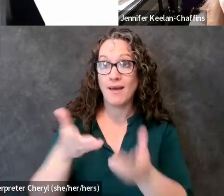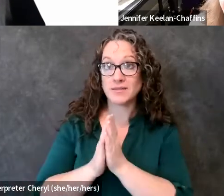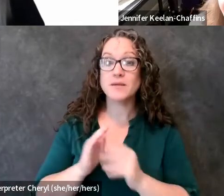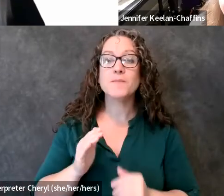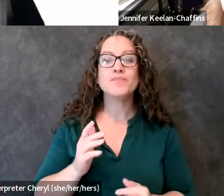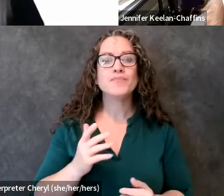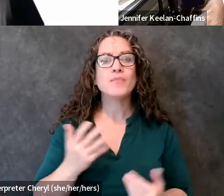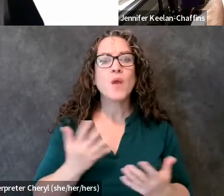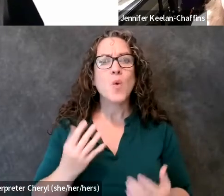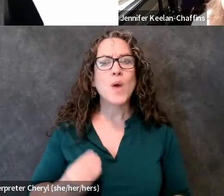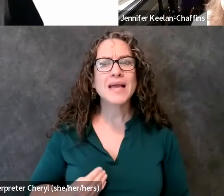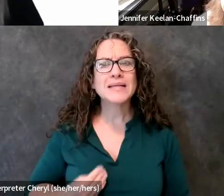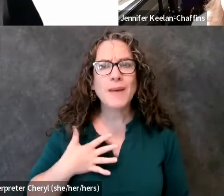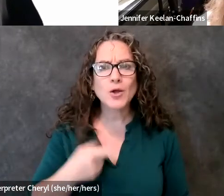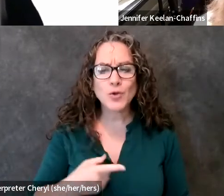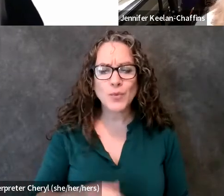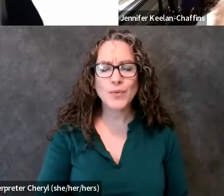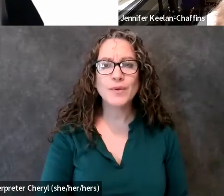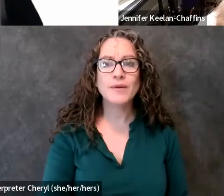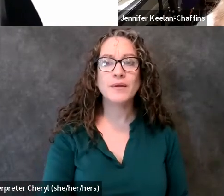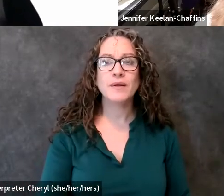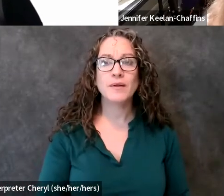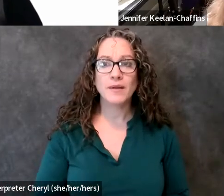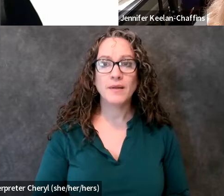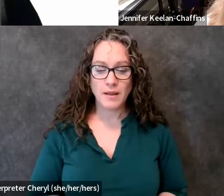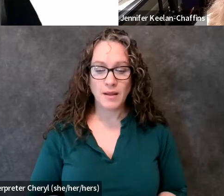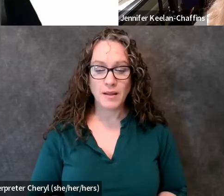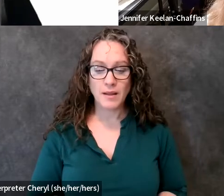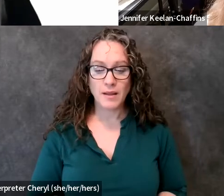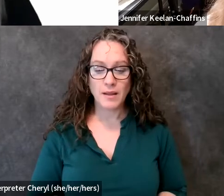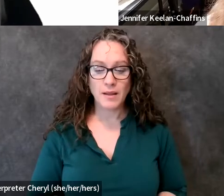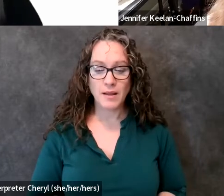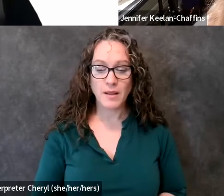carrie i might need you to help me with some of these questions um the chat is going so quickly